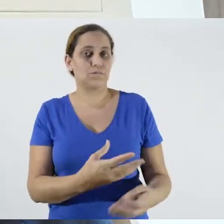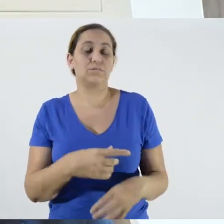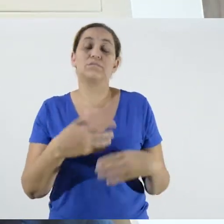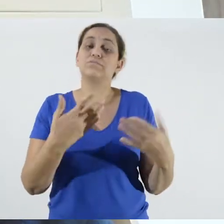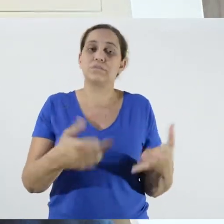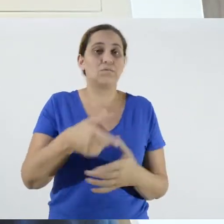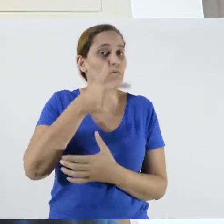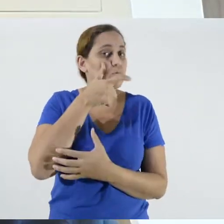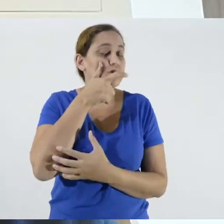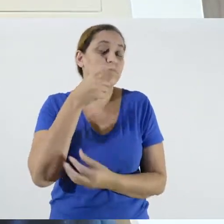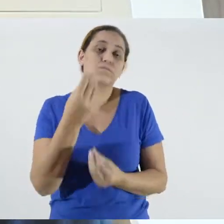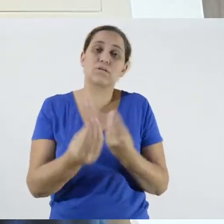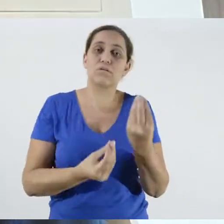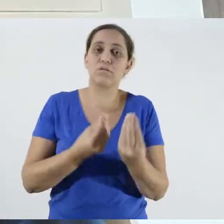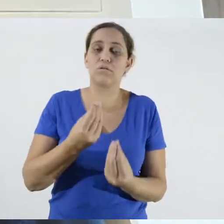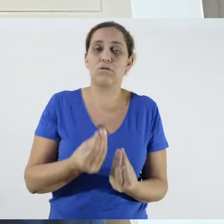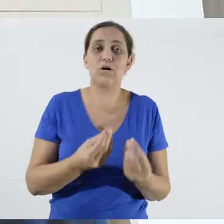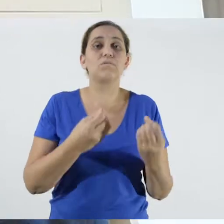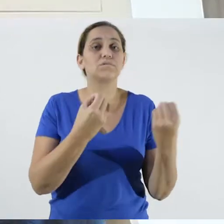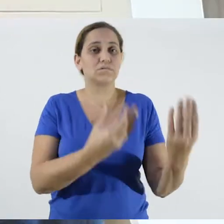But for now, we can see here